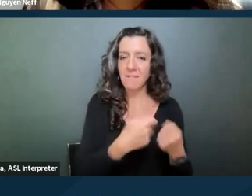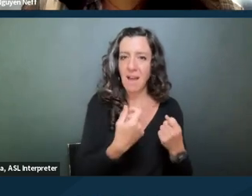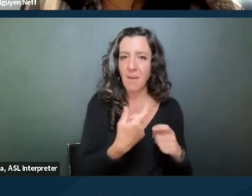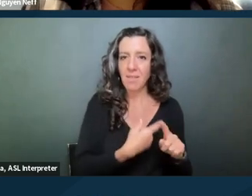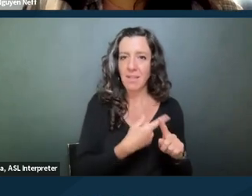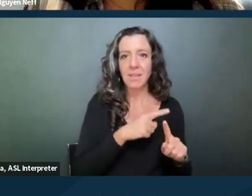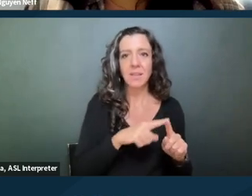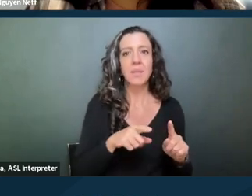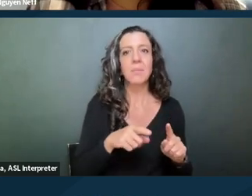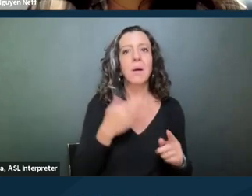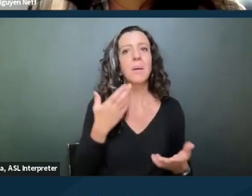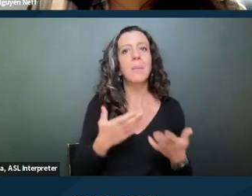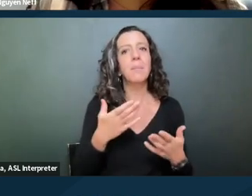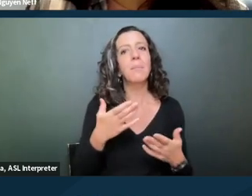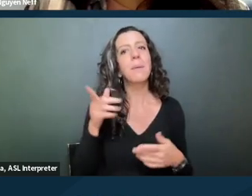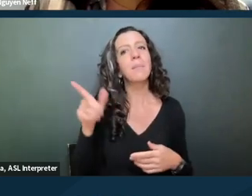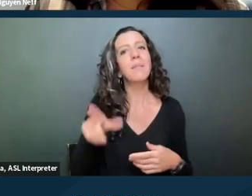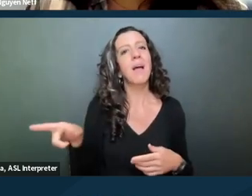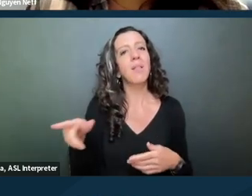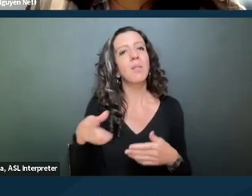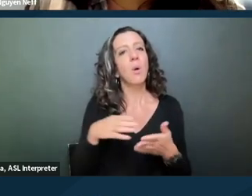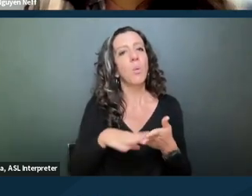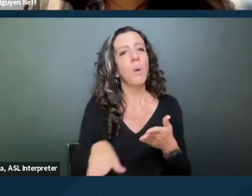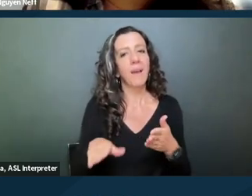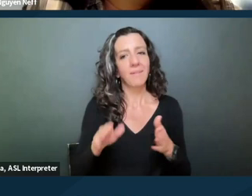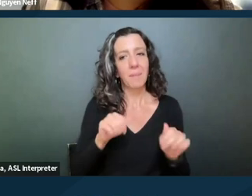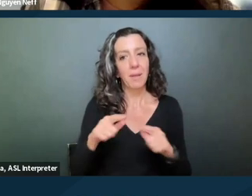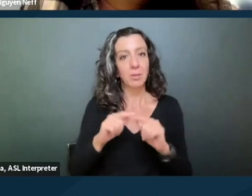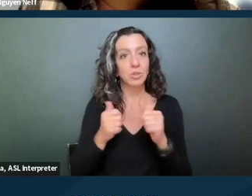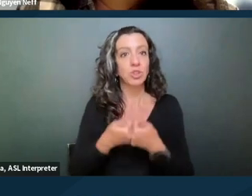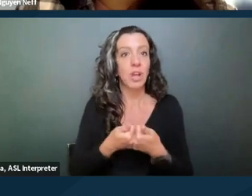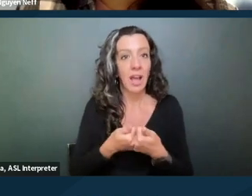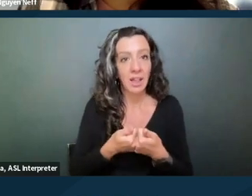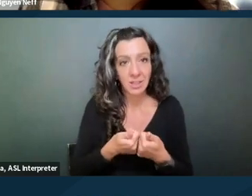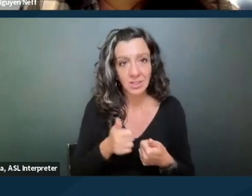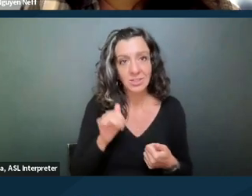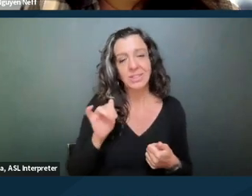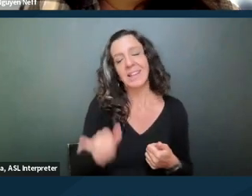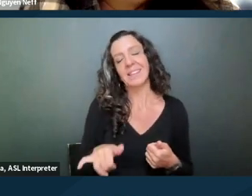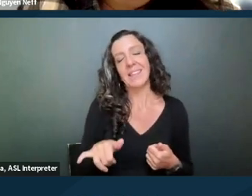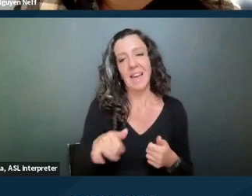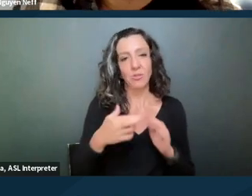challenging that provision of the lease if that violation has been like open and obvious and the landlord has known about it for a long time.